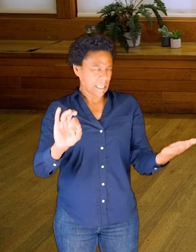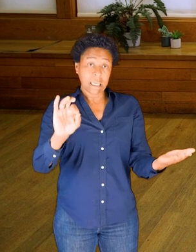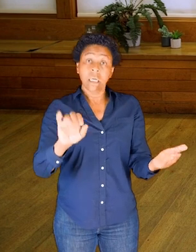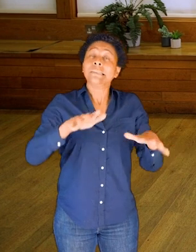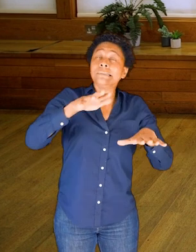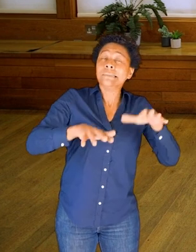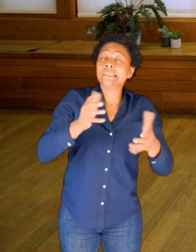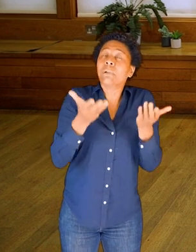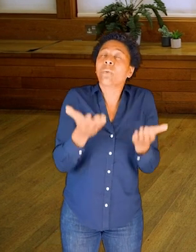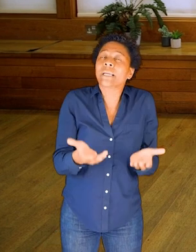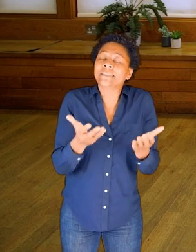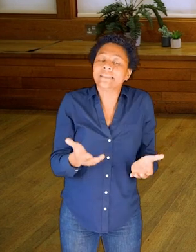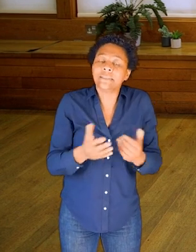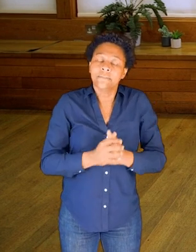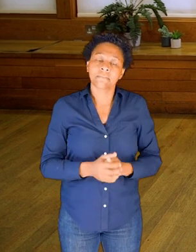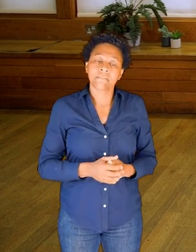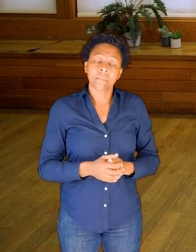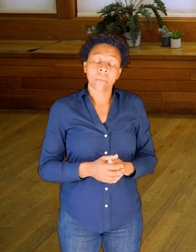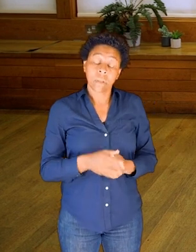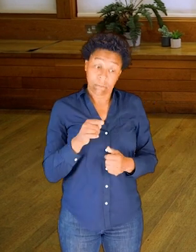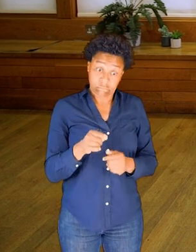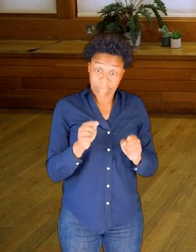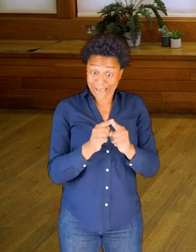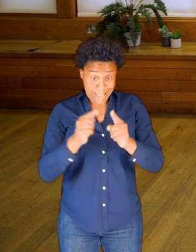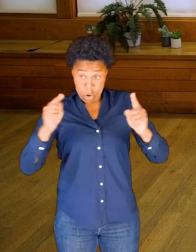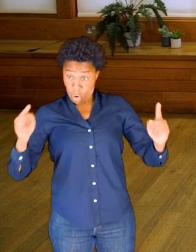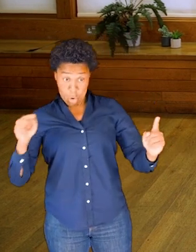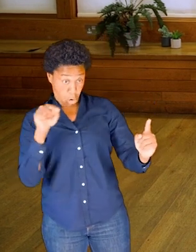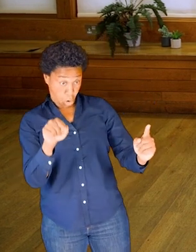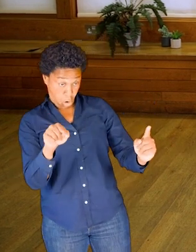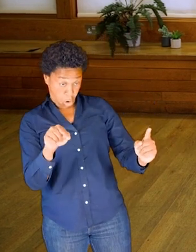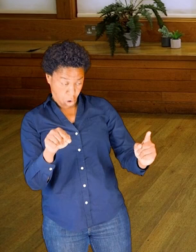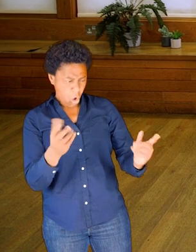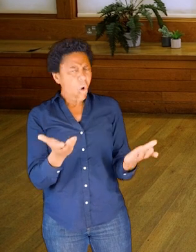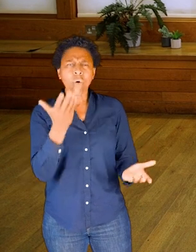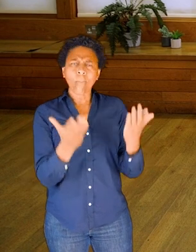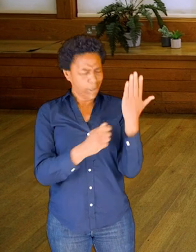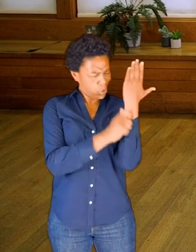The bones in my forearm. How long is it? Is it as long as or longer than some of the bones in your body?